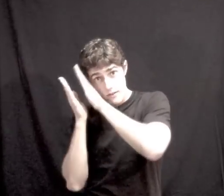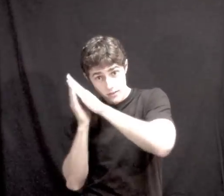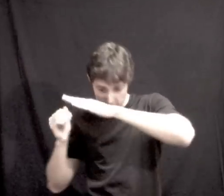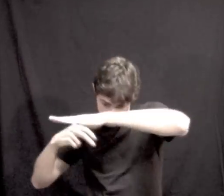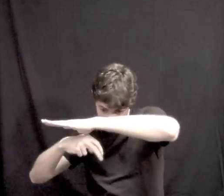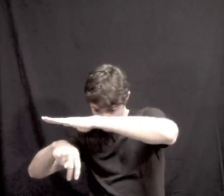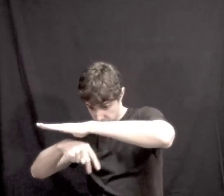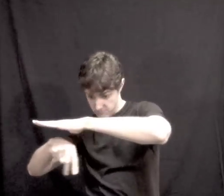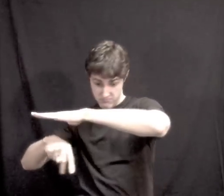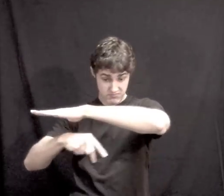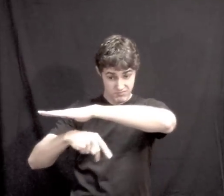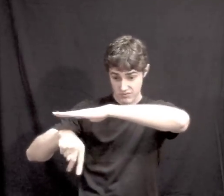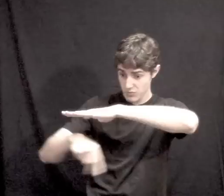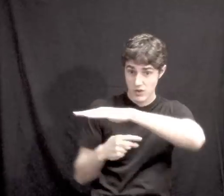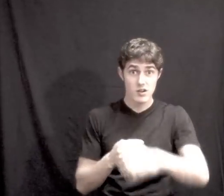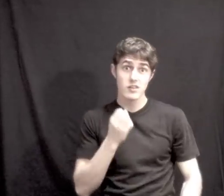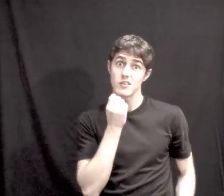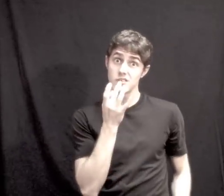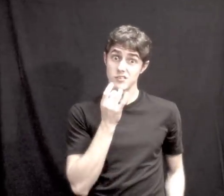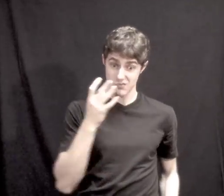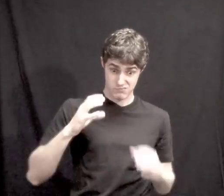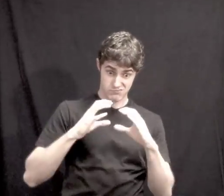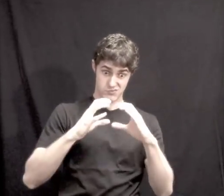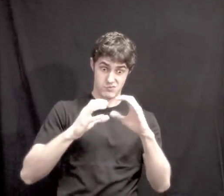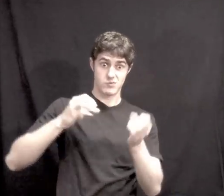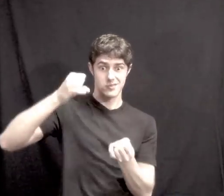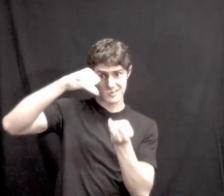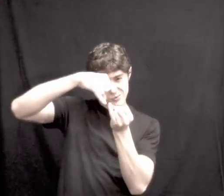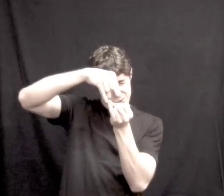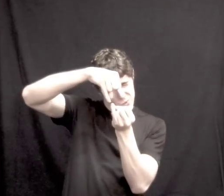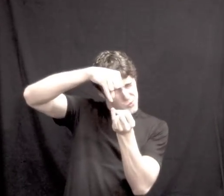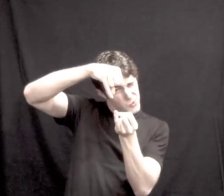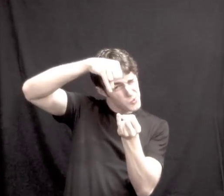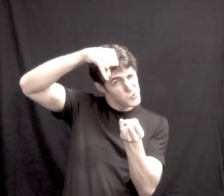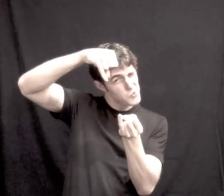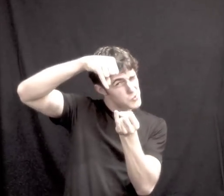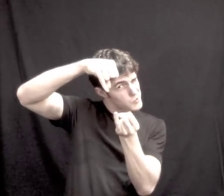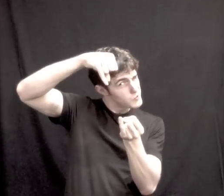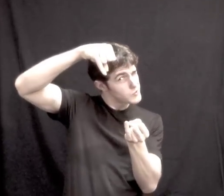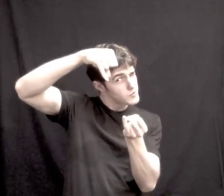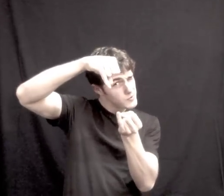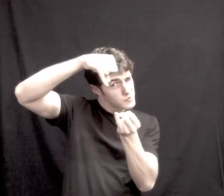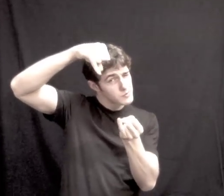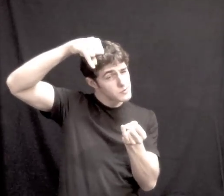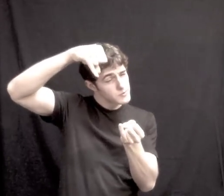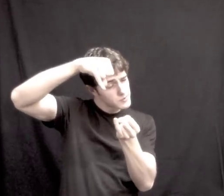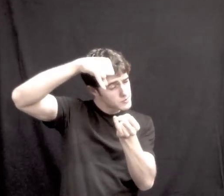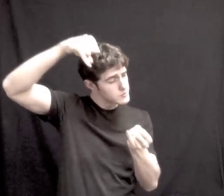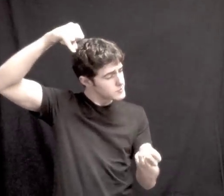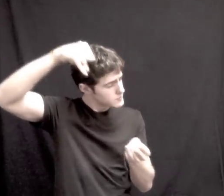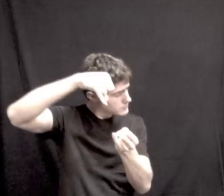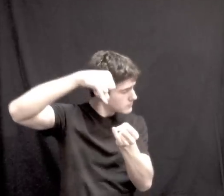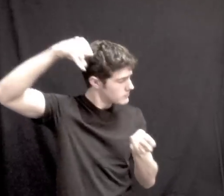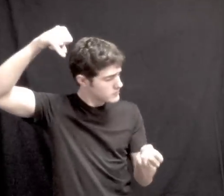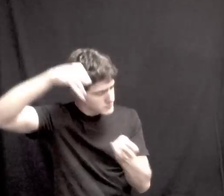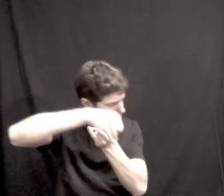A sock hop beneath my bed BED [DANCING BELOW] A disco ball is just hanging by a thread LIGHT BALL [HANG THIN LINE]